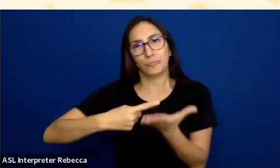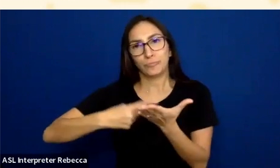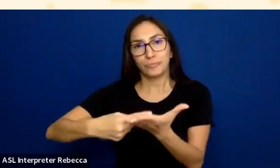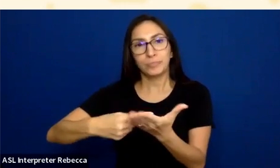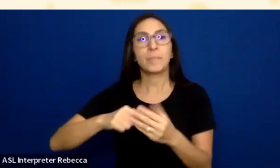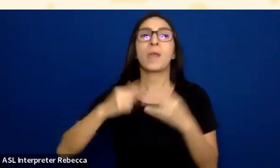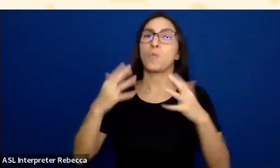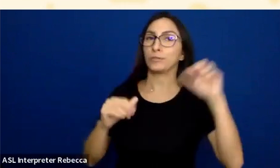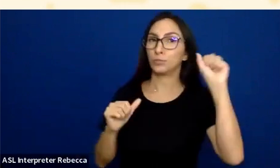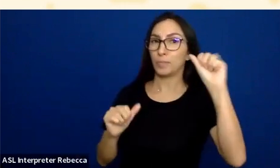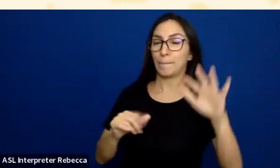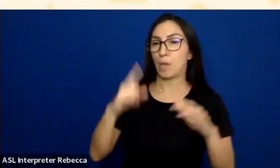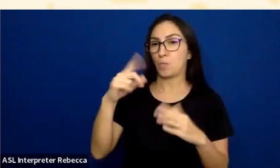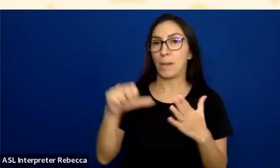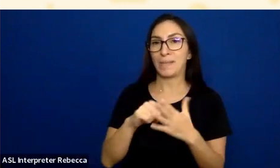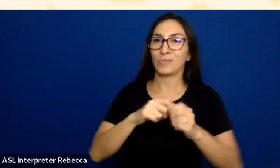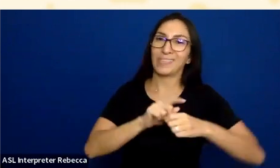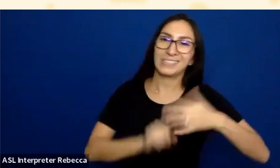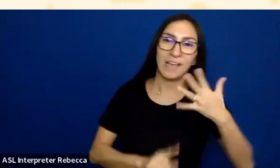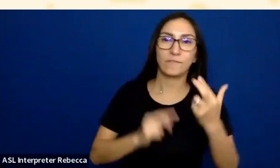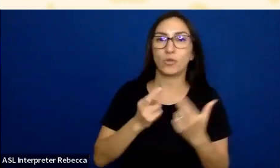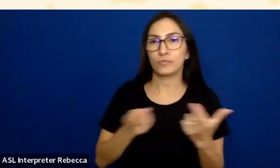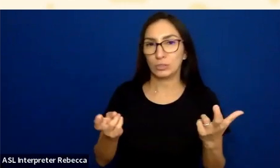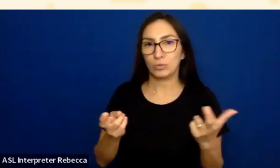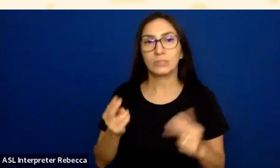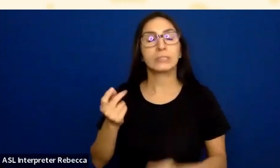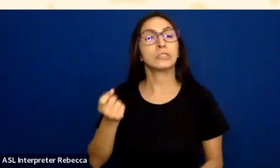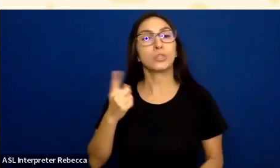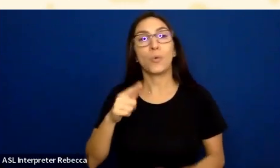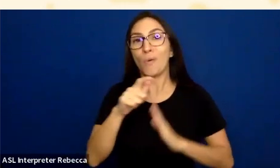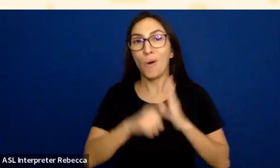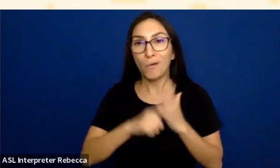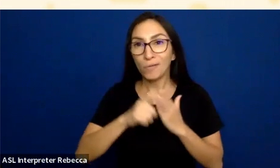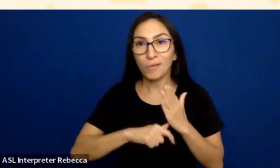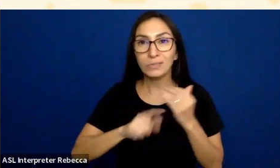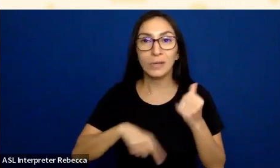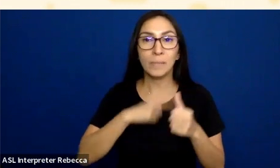So just articles on how to make content more accessible,